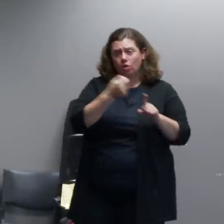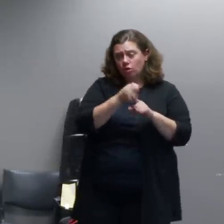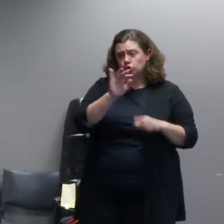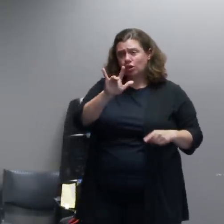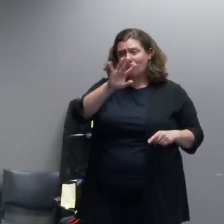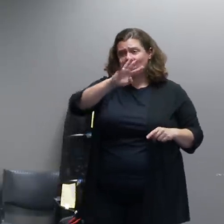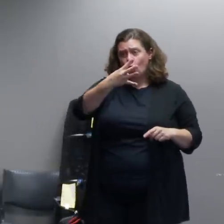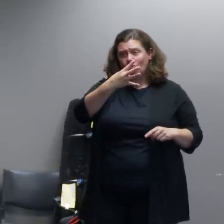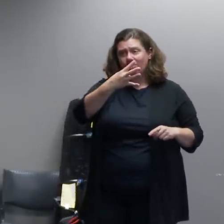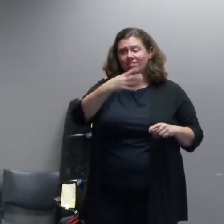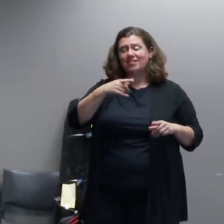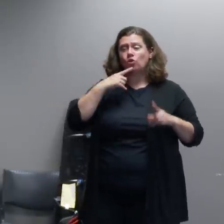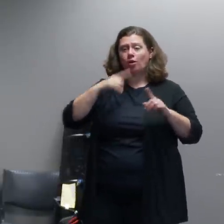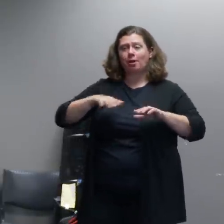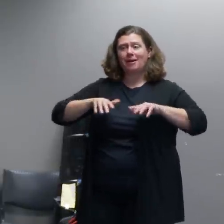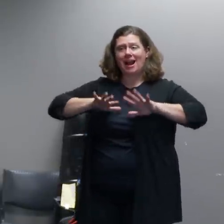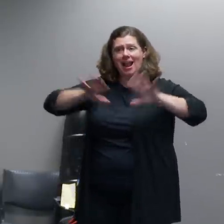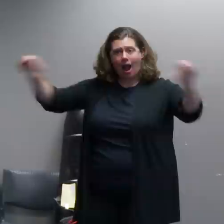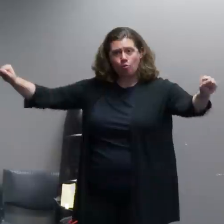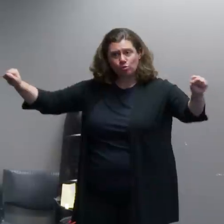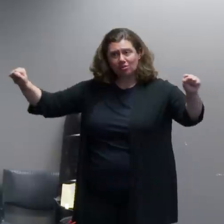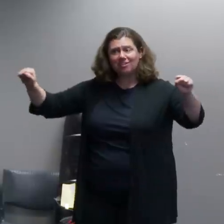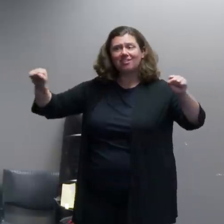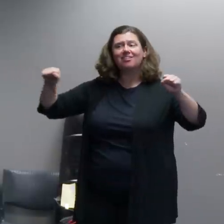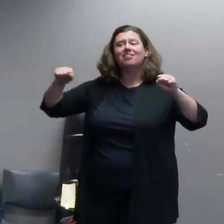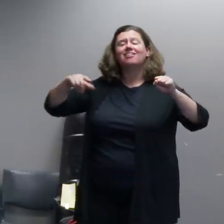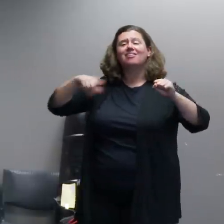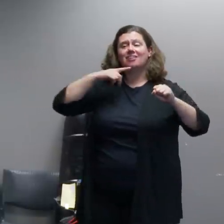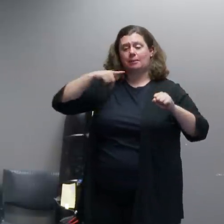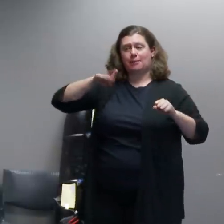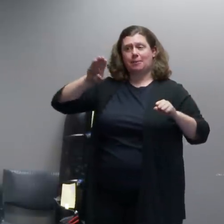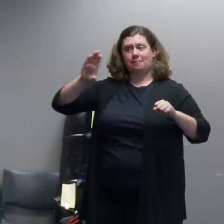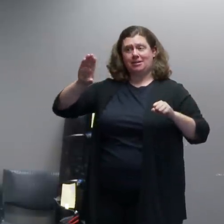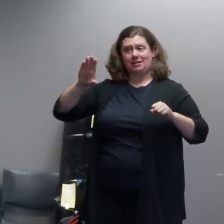PPB or the City's permission to do that? A: They really don't.